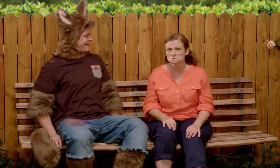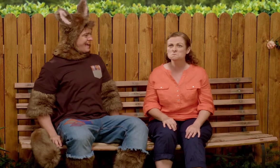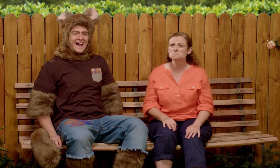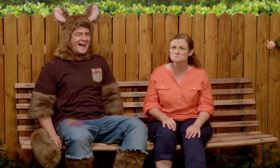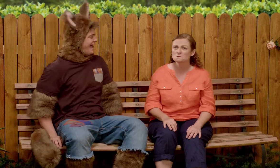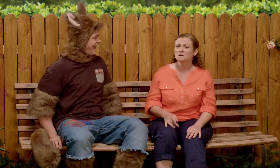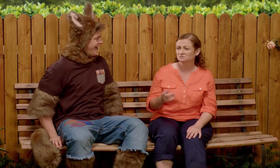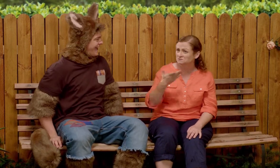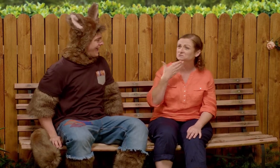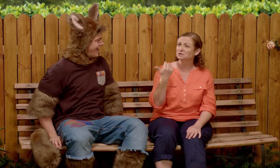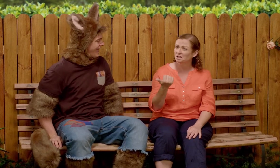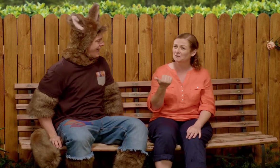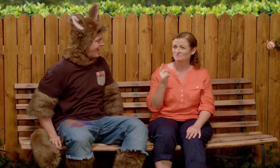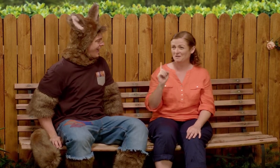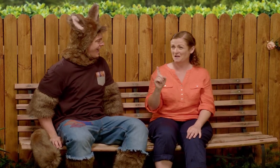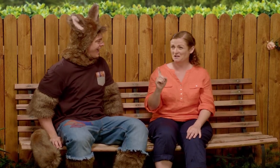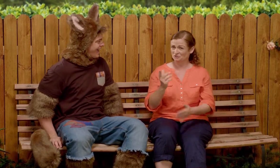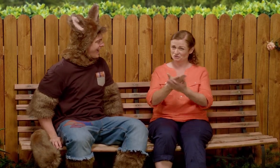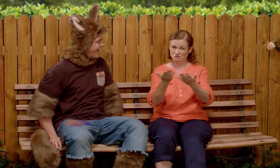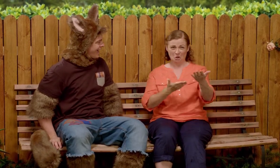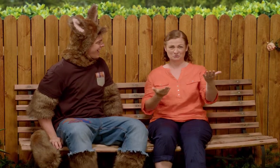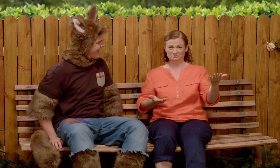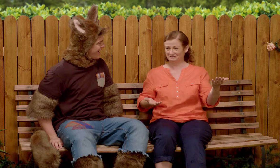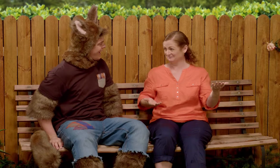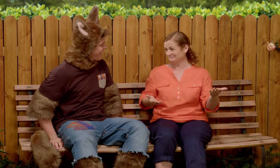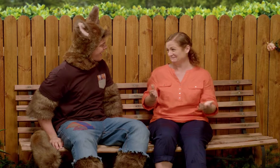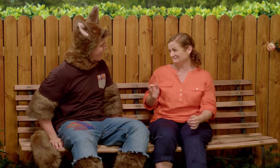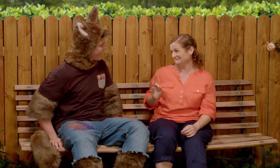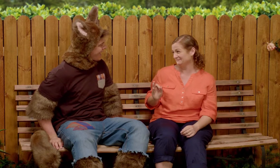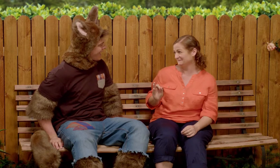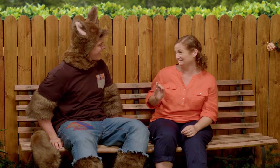Well, that's nice but it's not really a story is it?